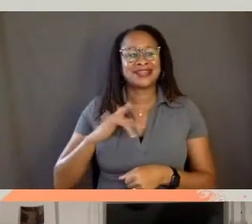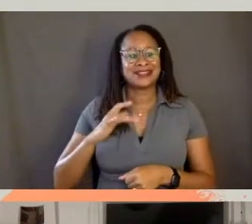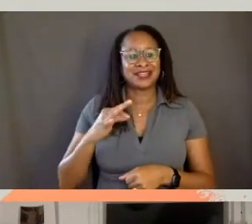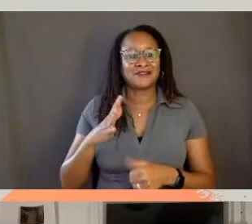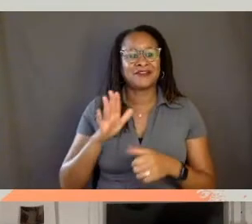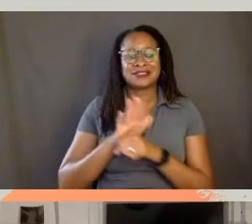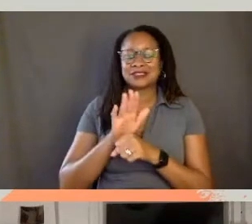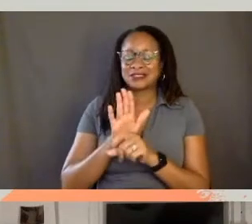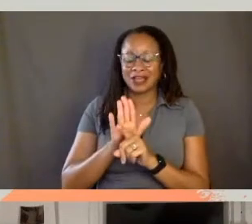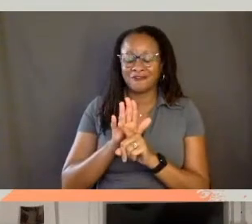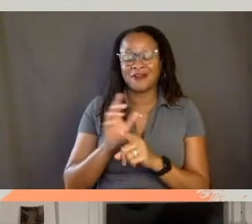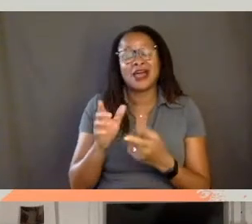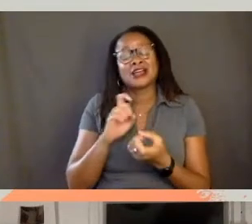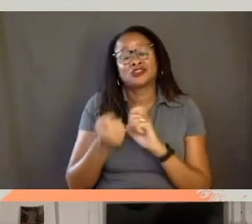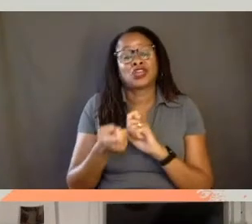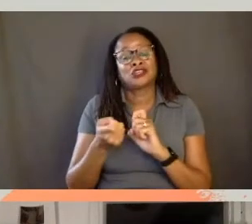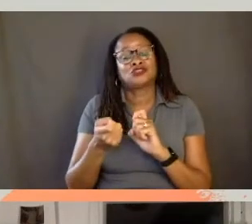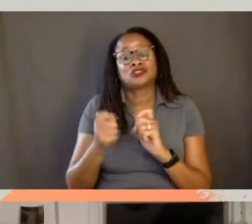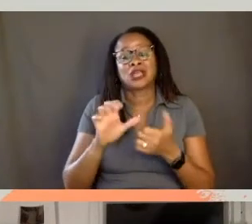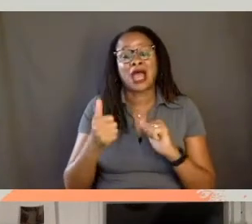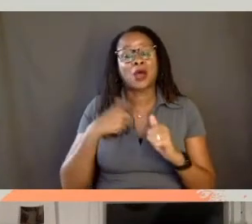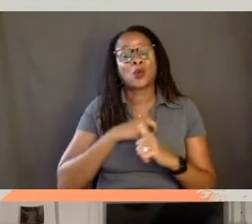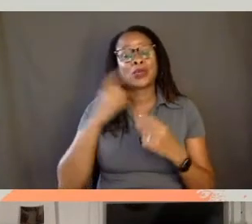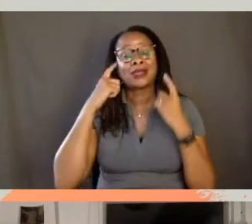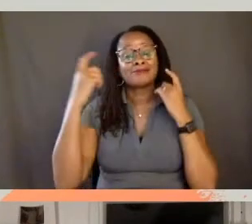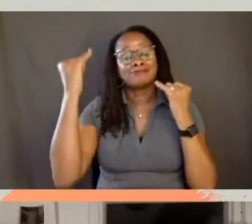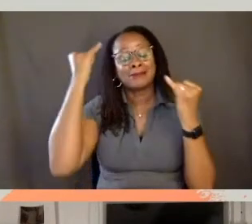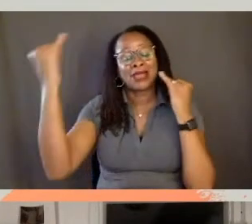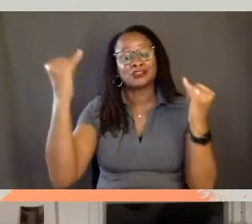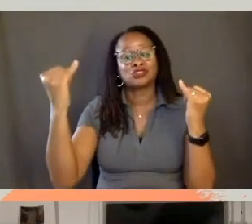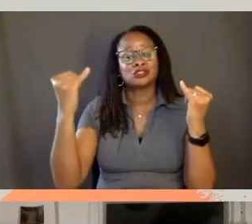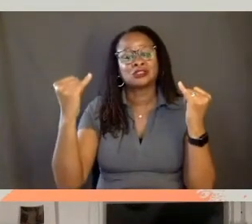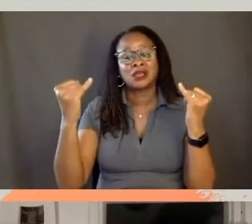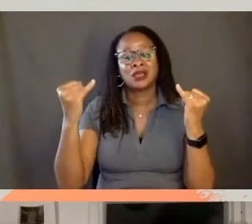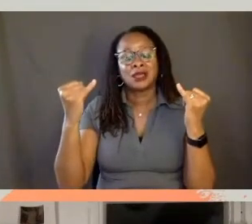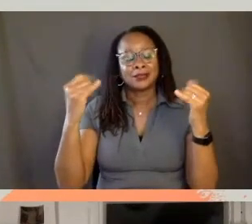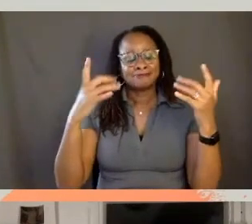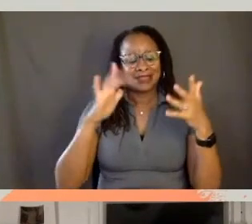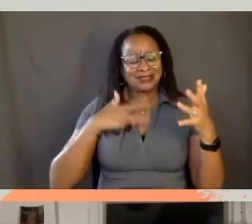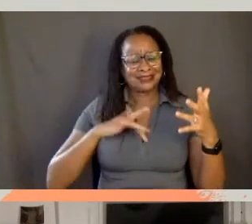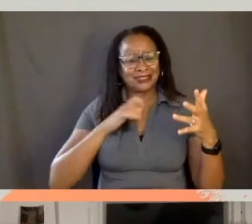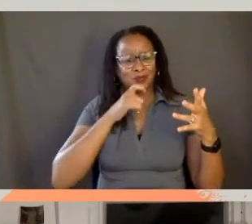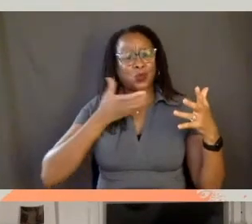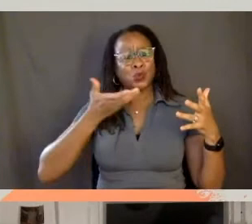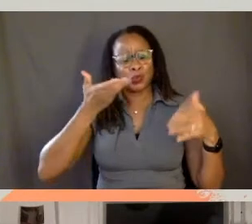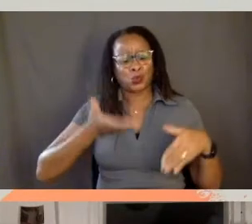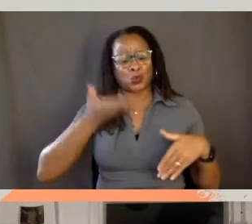it changes the way in which we imagine the, the sense of who is, who is more important,